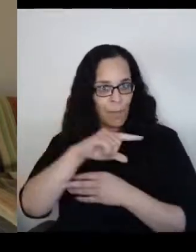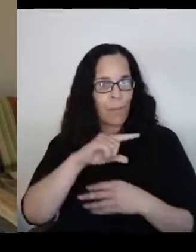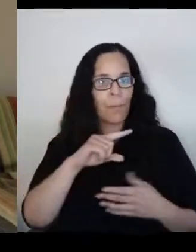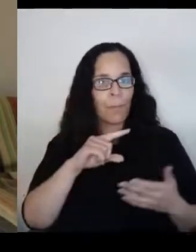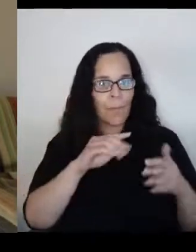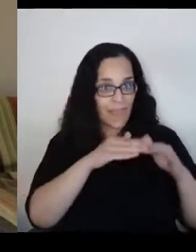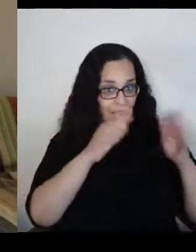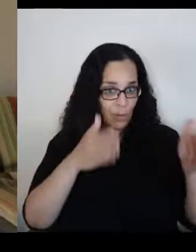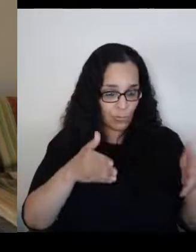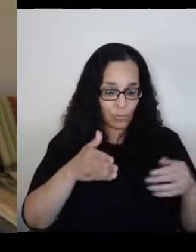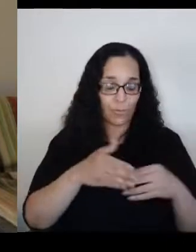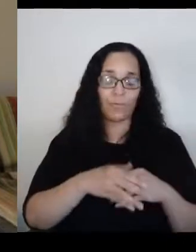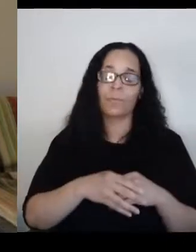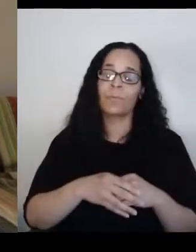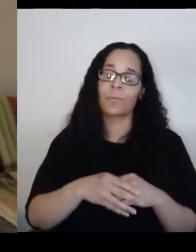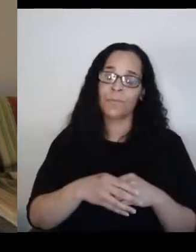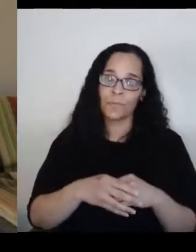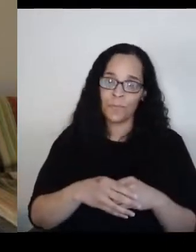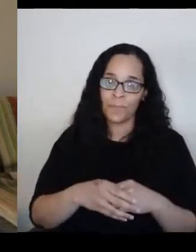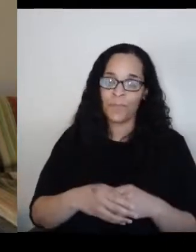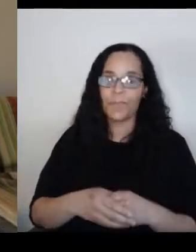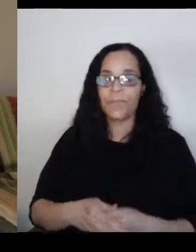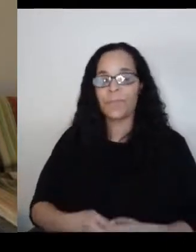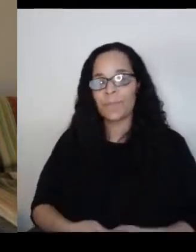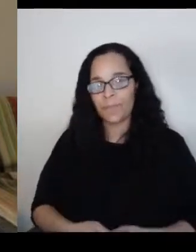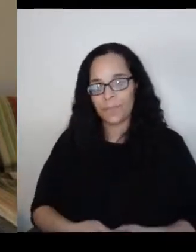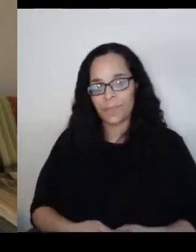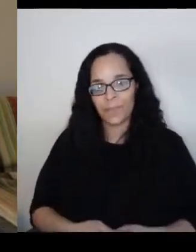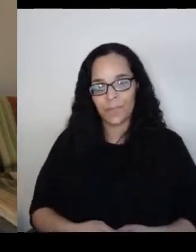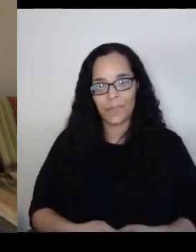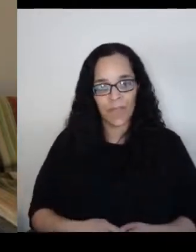And we'd lived during